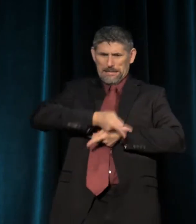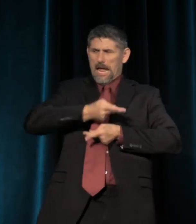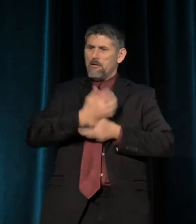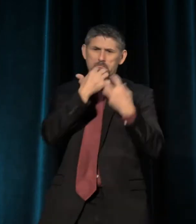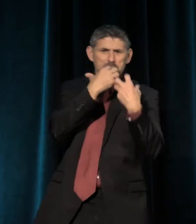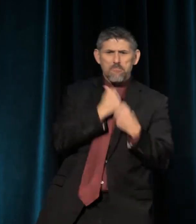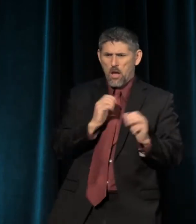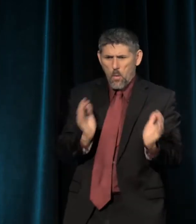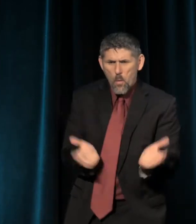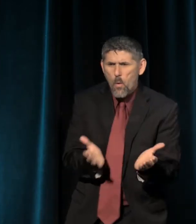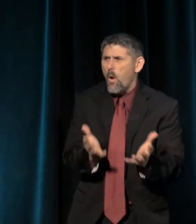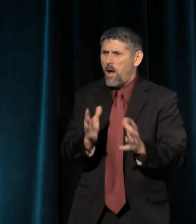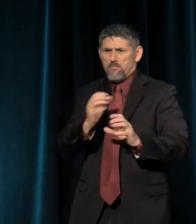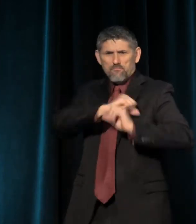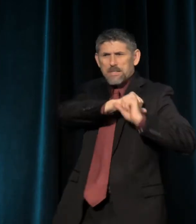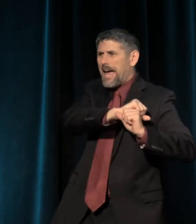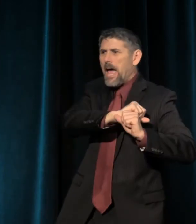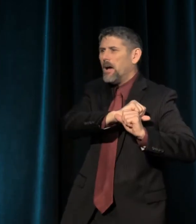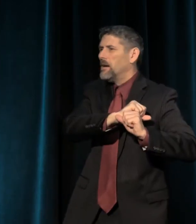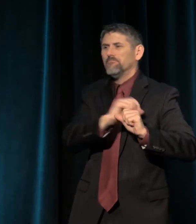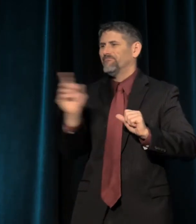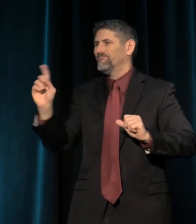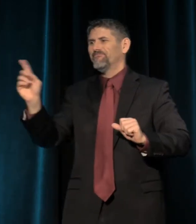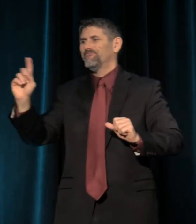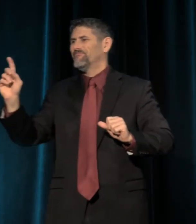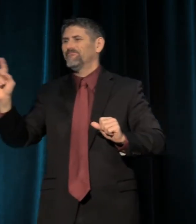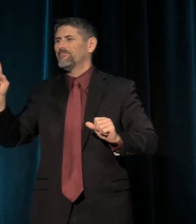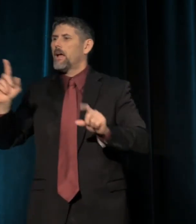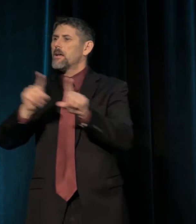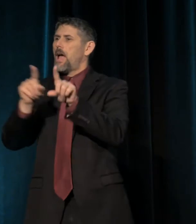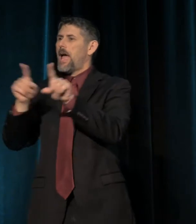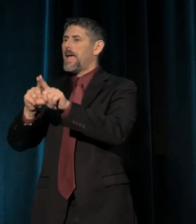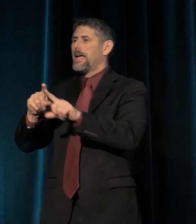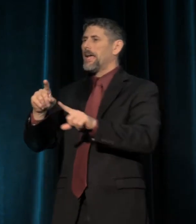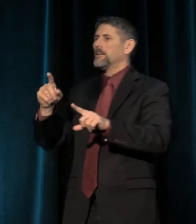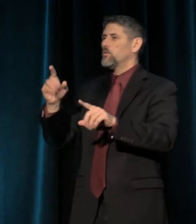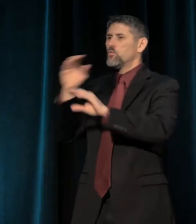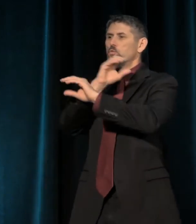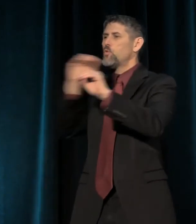and nurtured, and protected, but as a zero-sum game